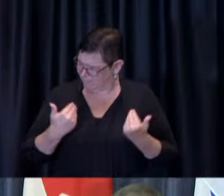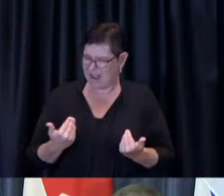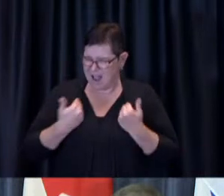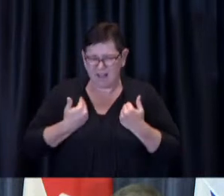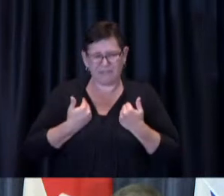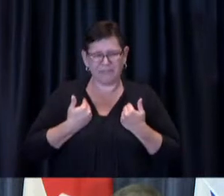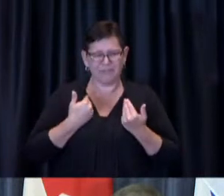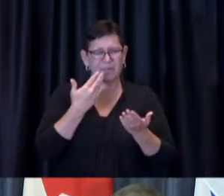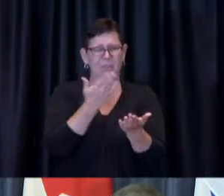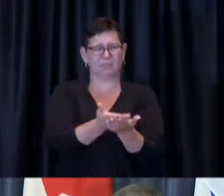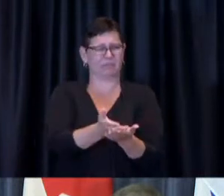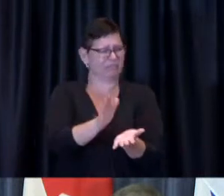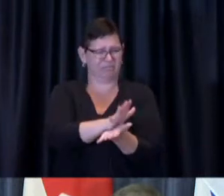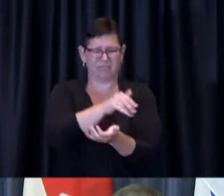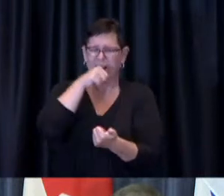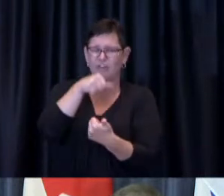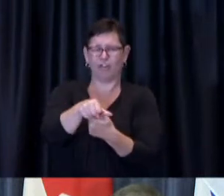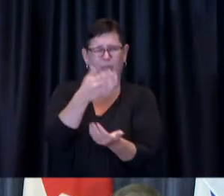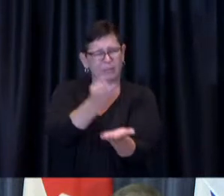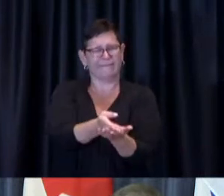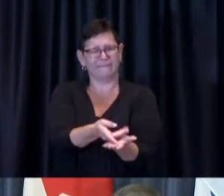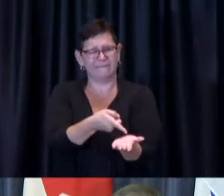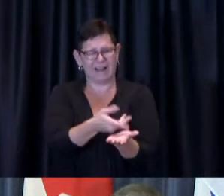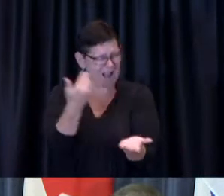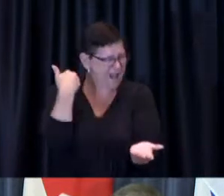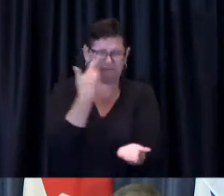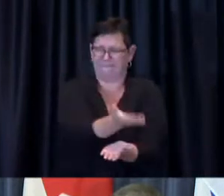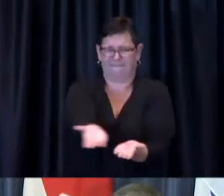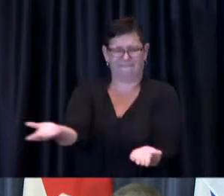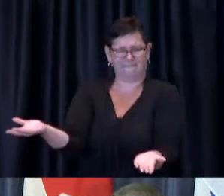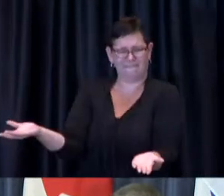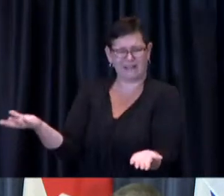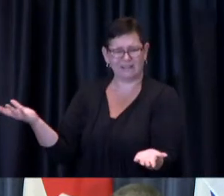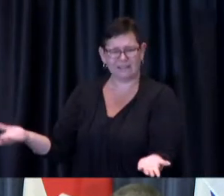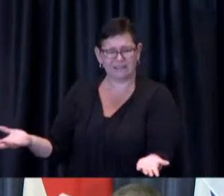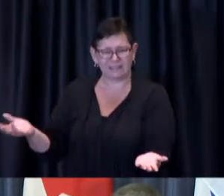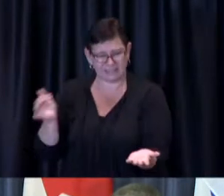the only question is will that be satisfactory to satisfy the needs say of other countries or